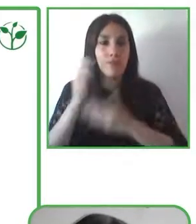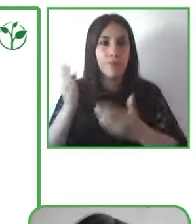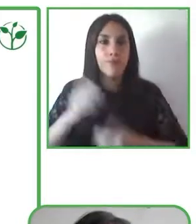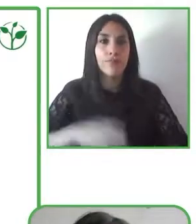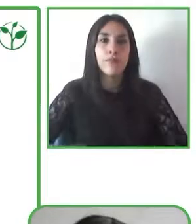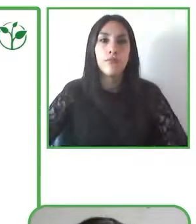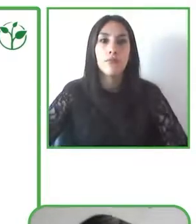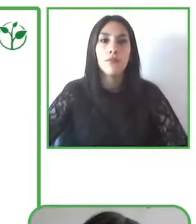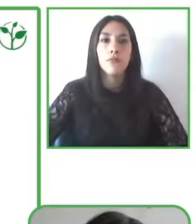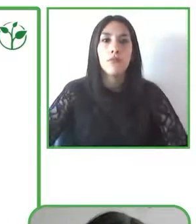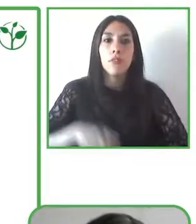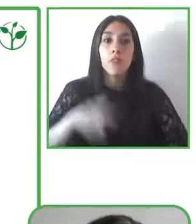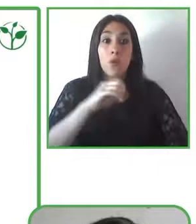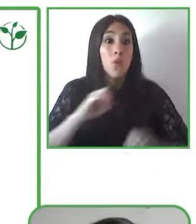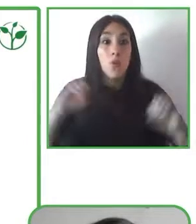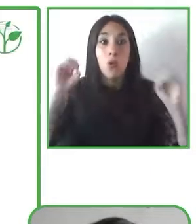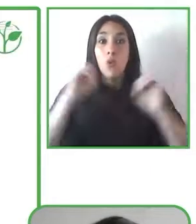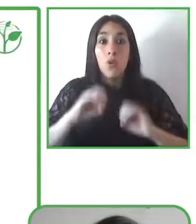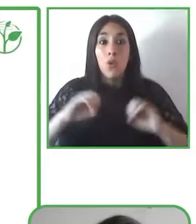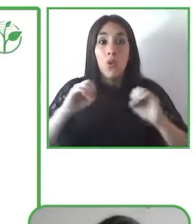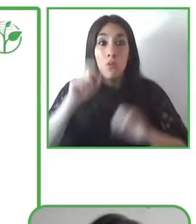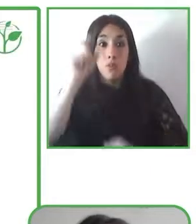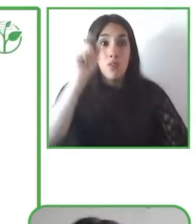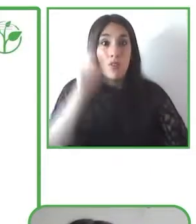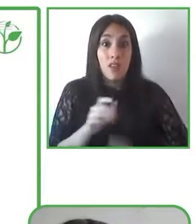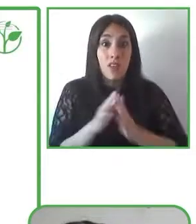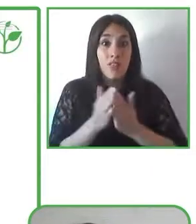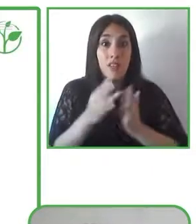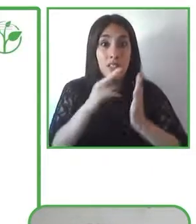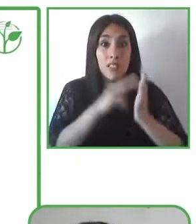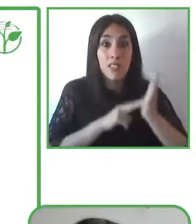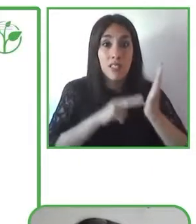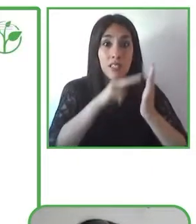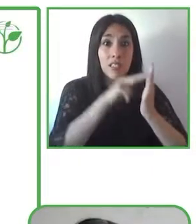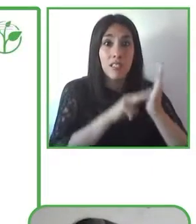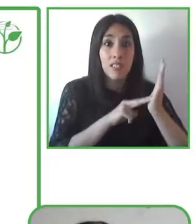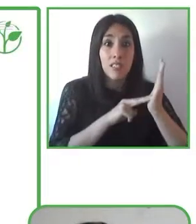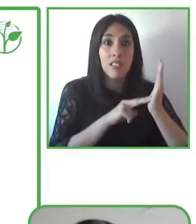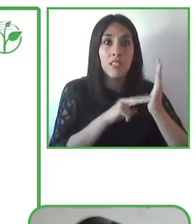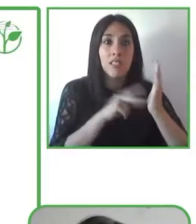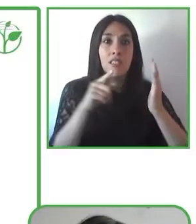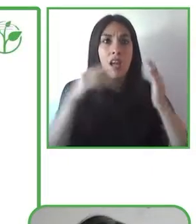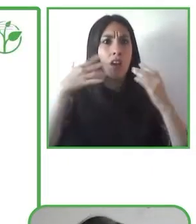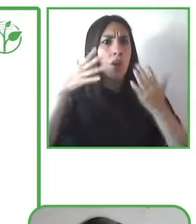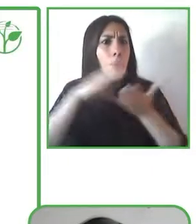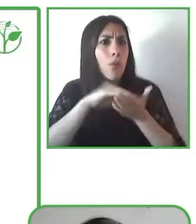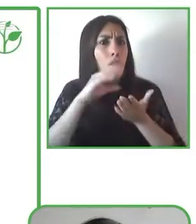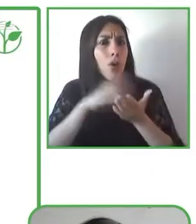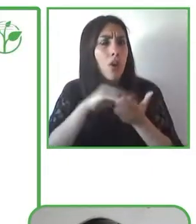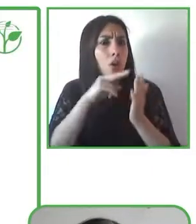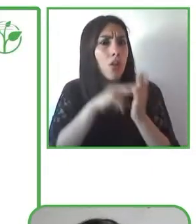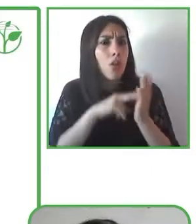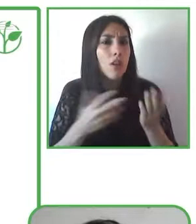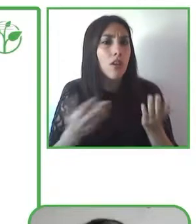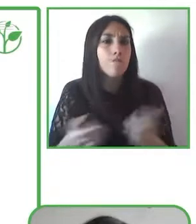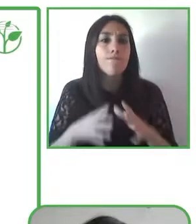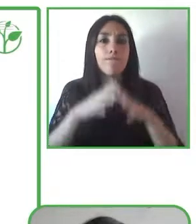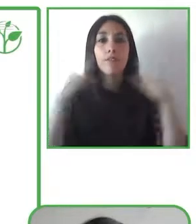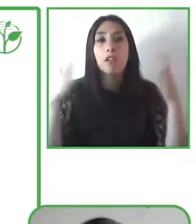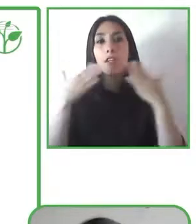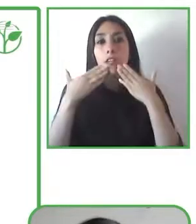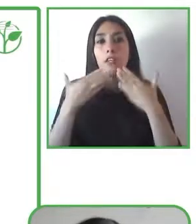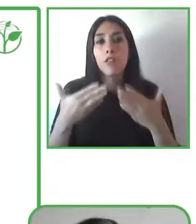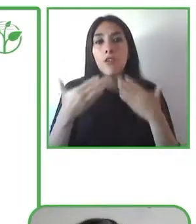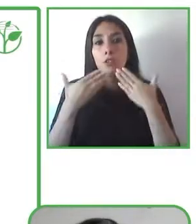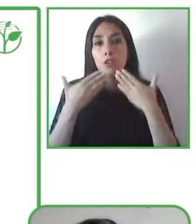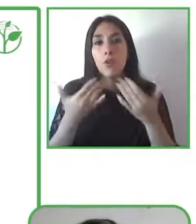book that was for them, but we want to train all types of readers and so to close my presentation